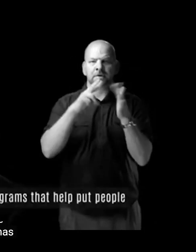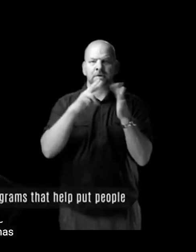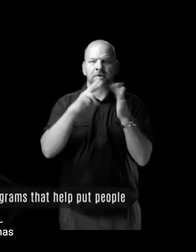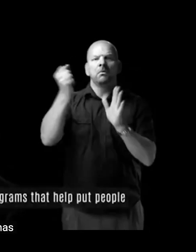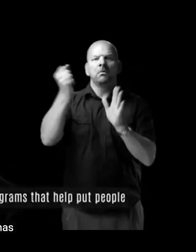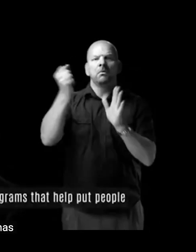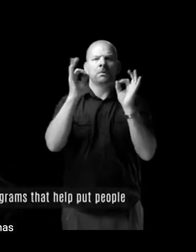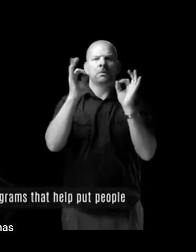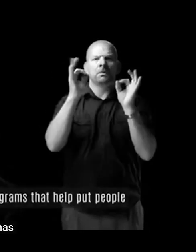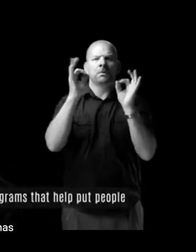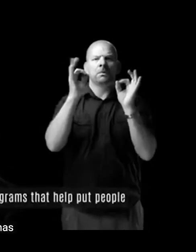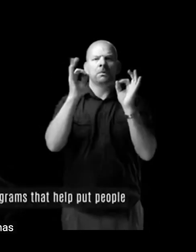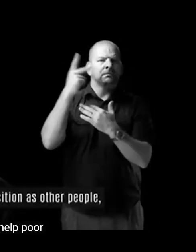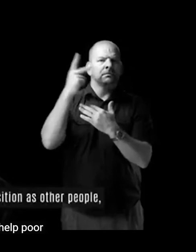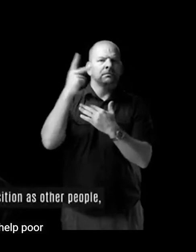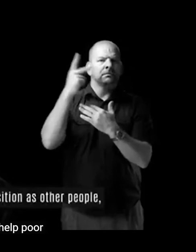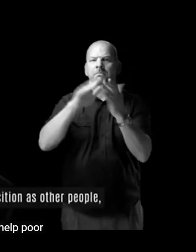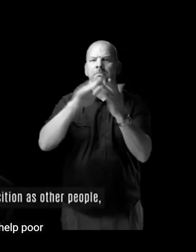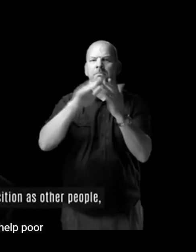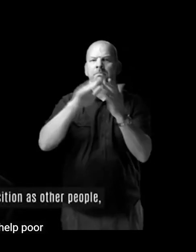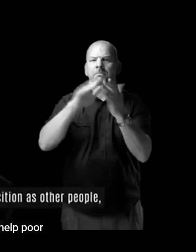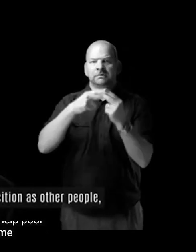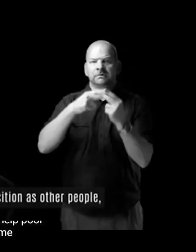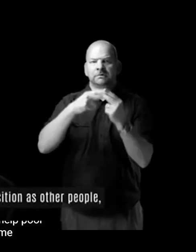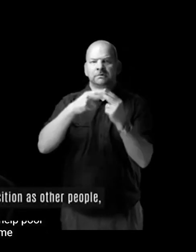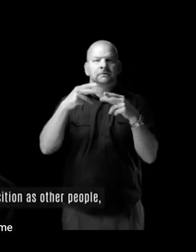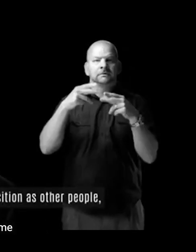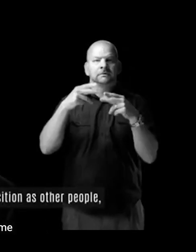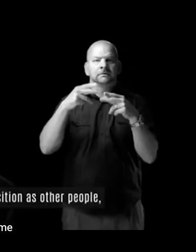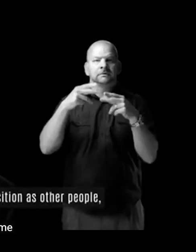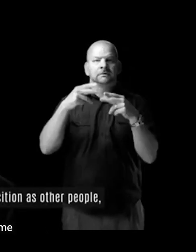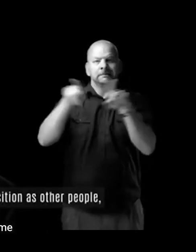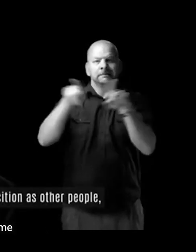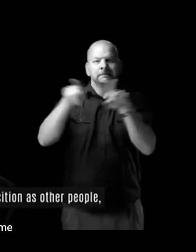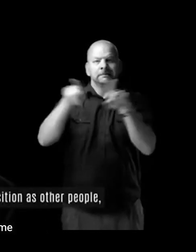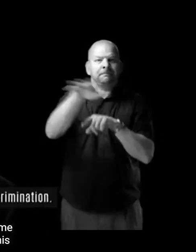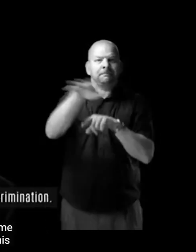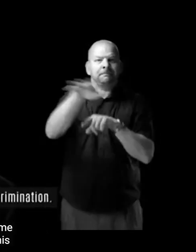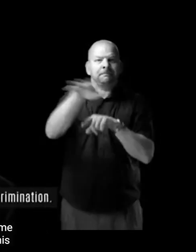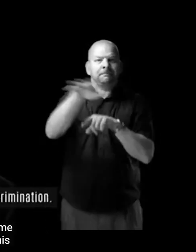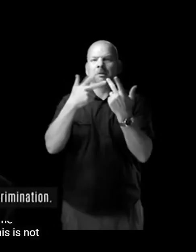people with disability in the same position as other people and this is not discrimination.